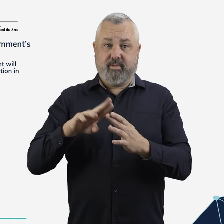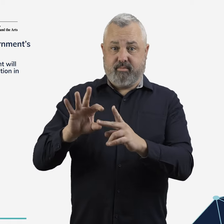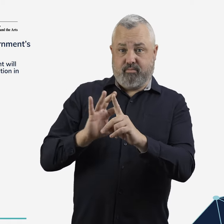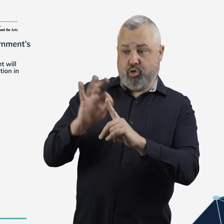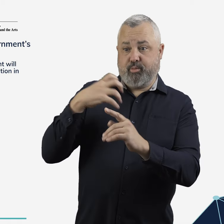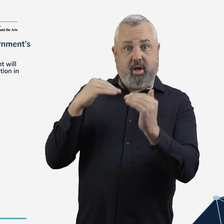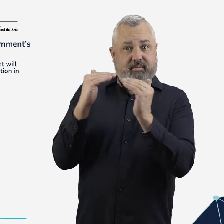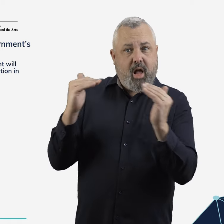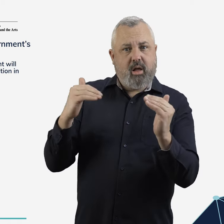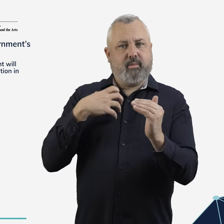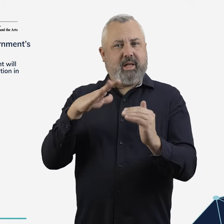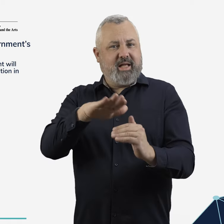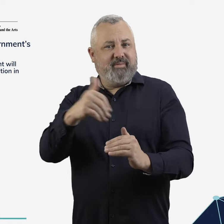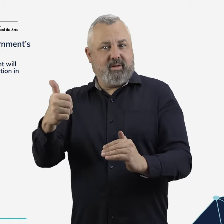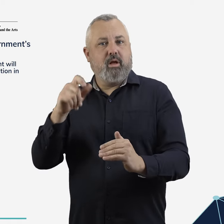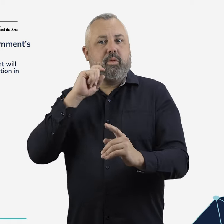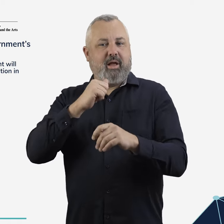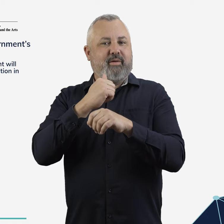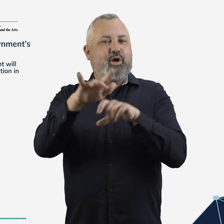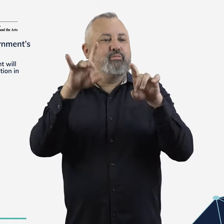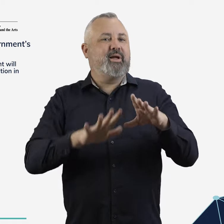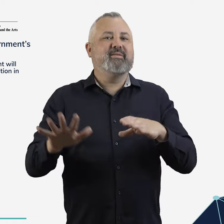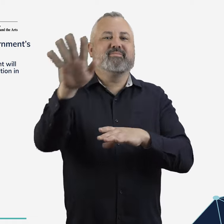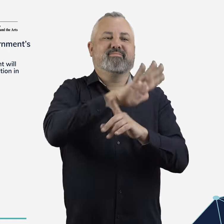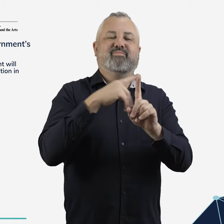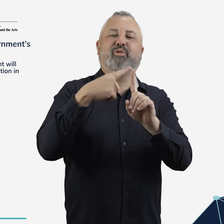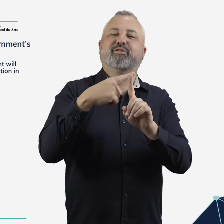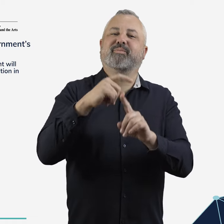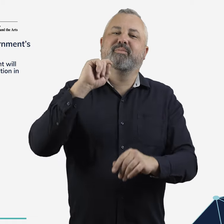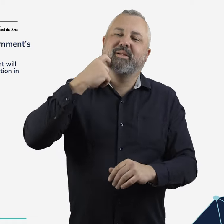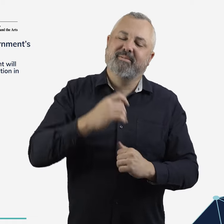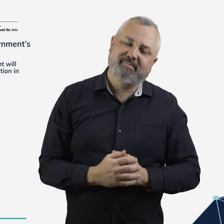Improving airline access and competition in Sydney will support increased competition across Australia.